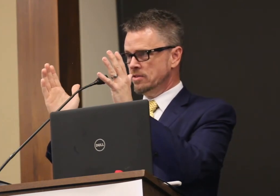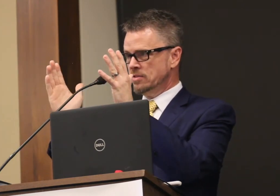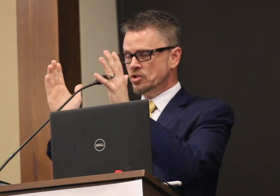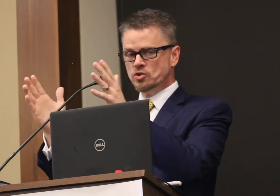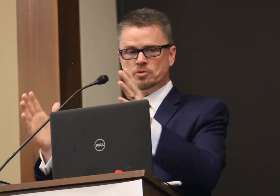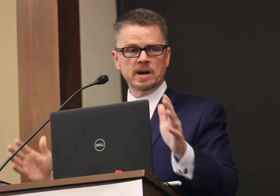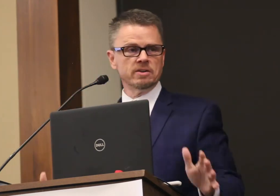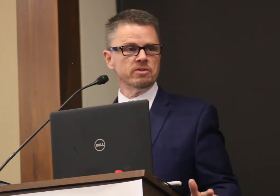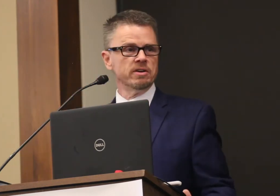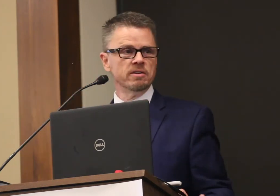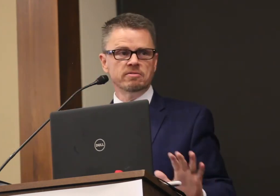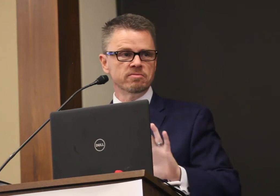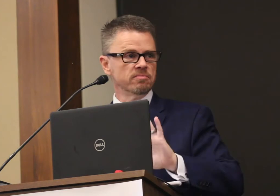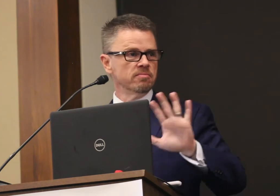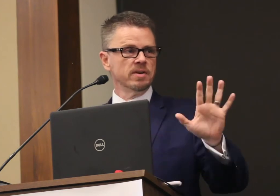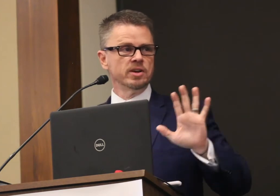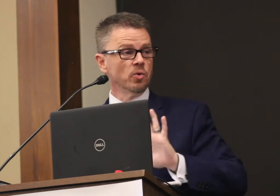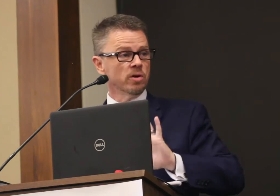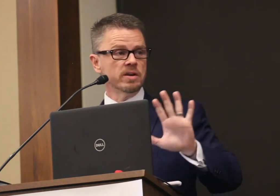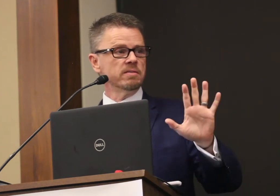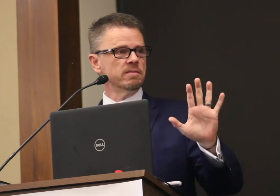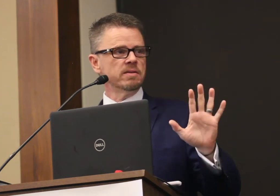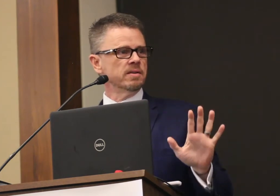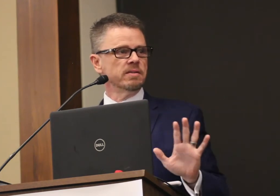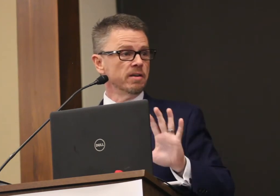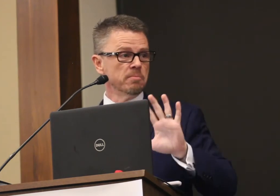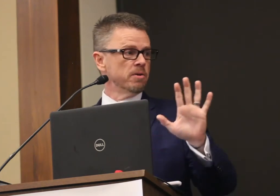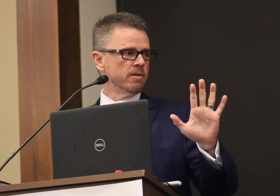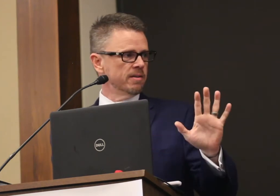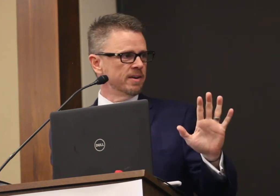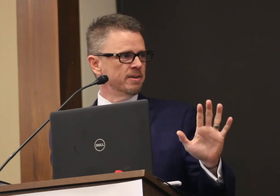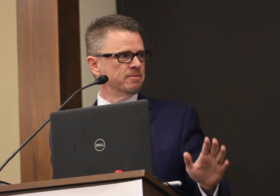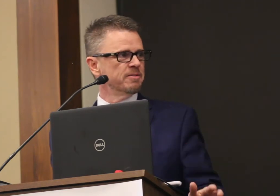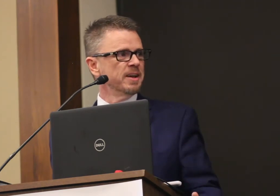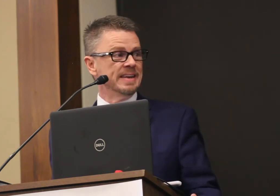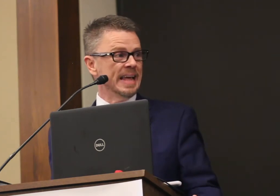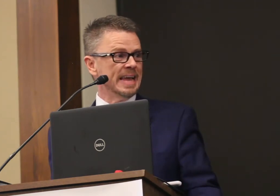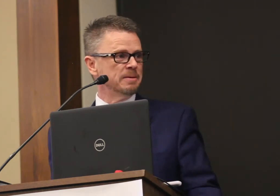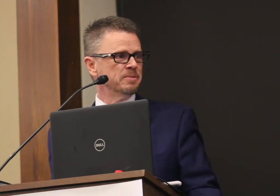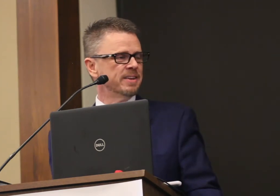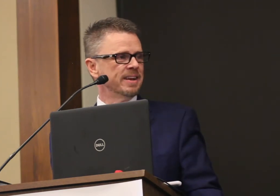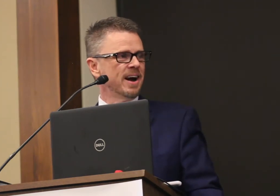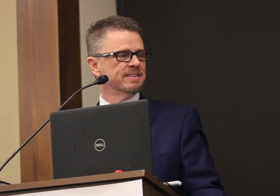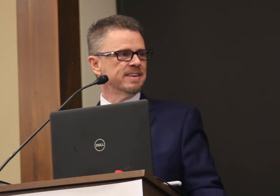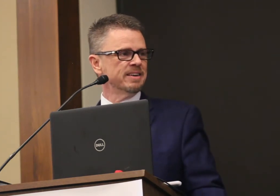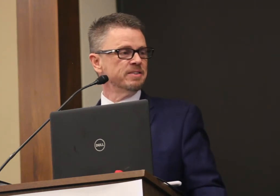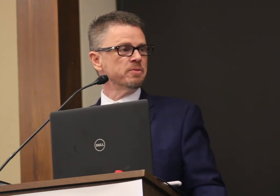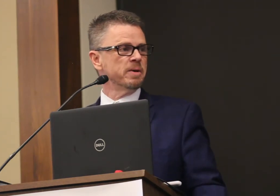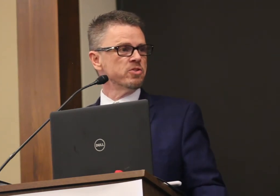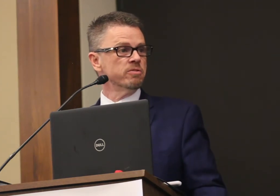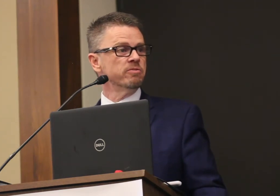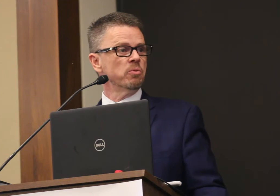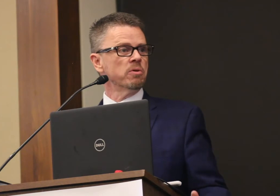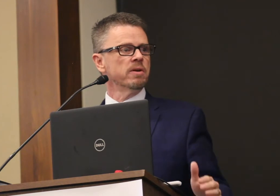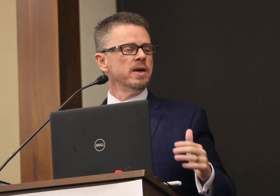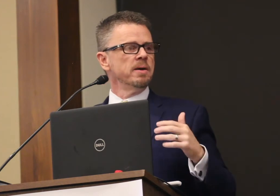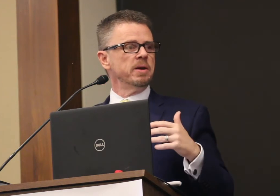It was just this huge binder of inordinate number of names and contact information for